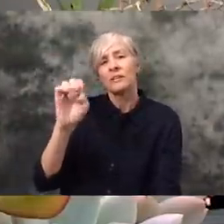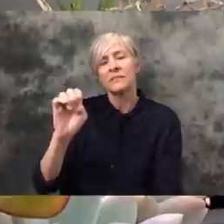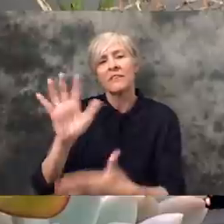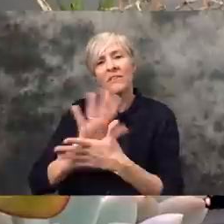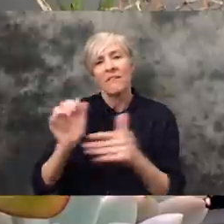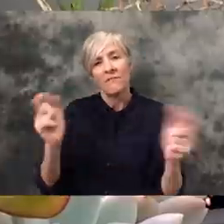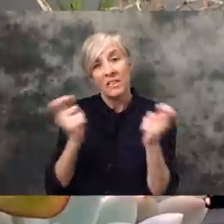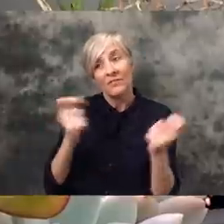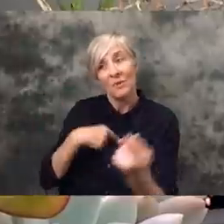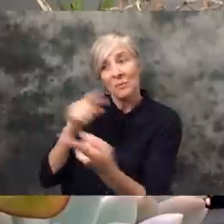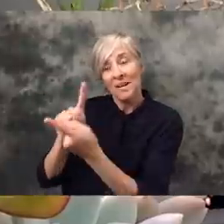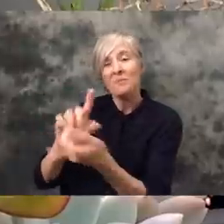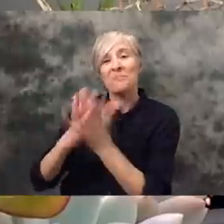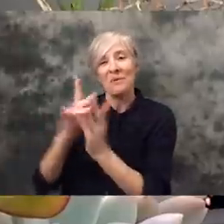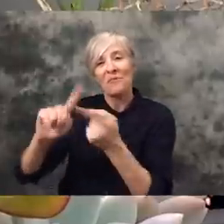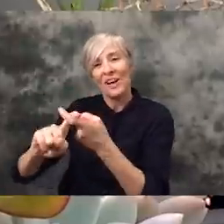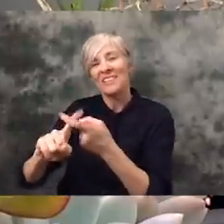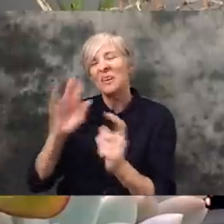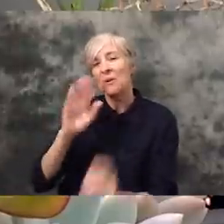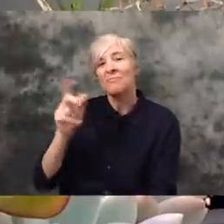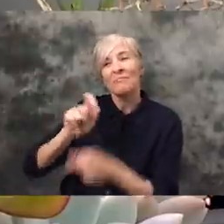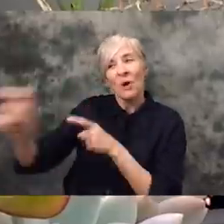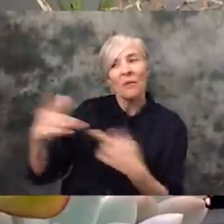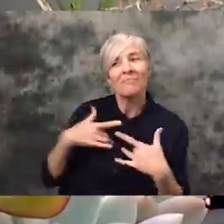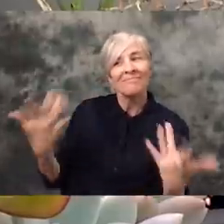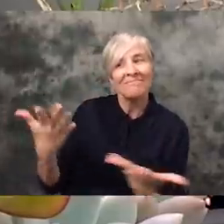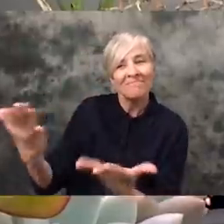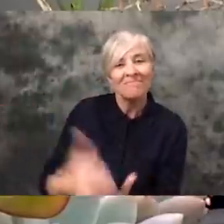friend of mine, that I met at the Venice Film Festival, and see what he's up to